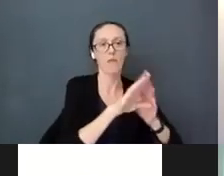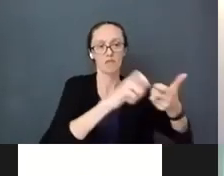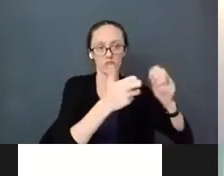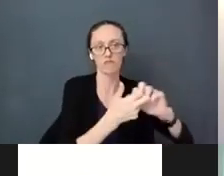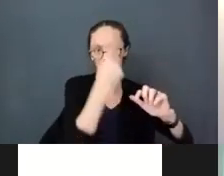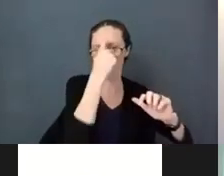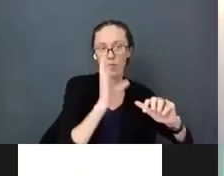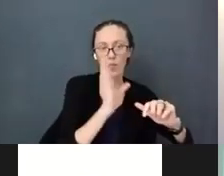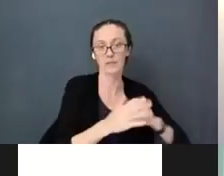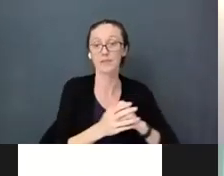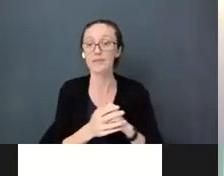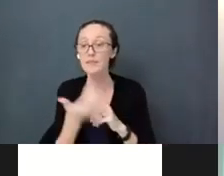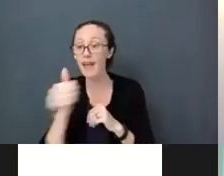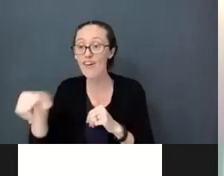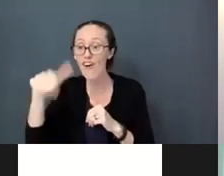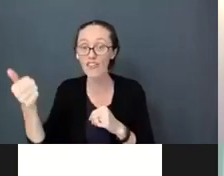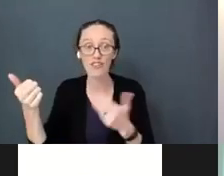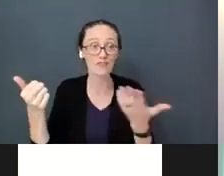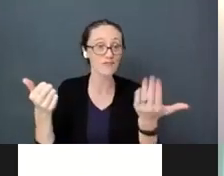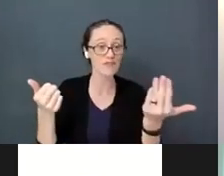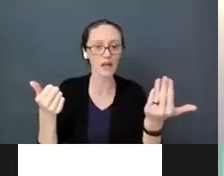How are your cortisol levels during this pandemic.